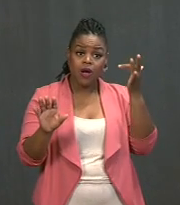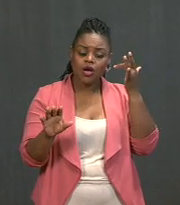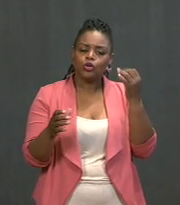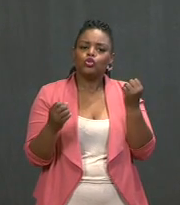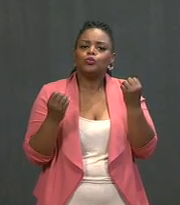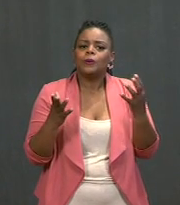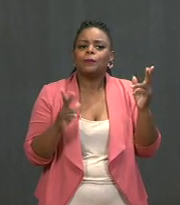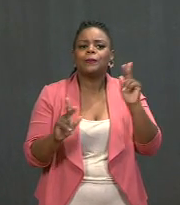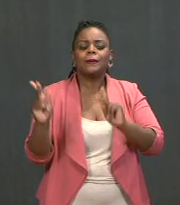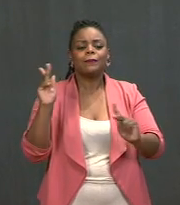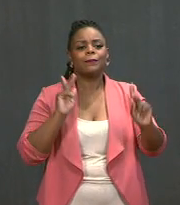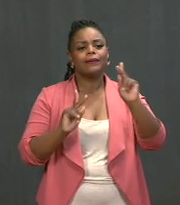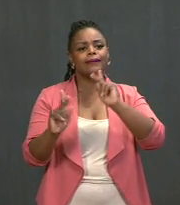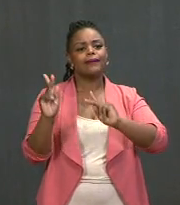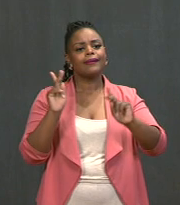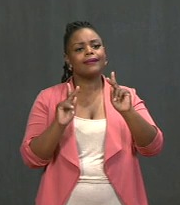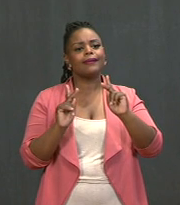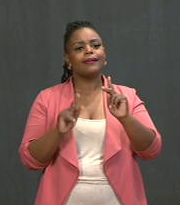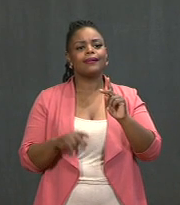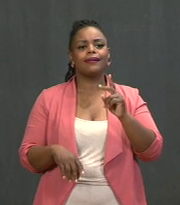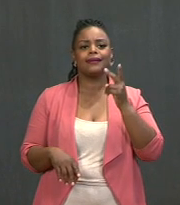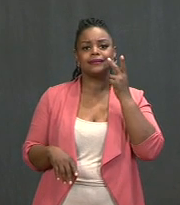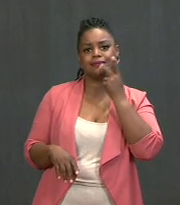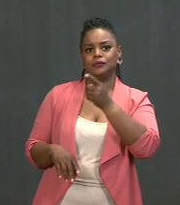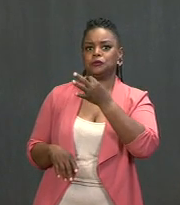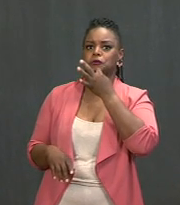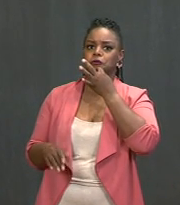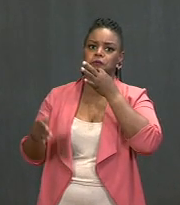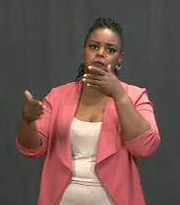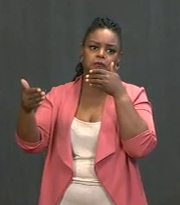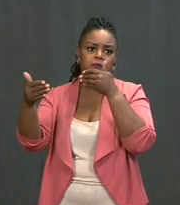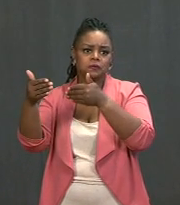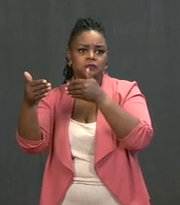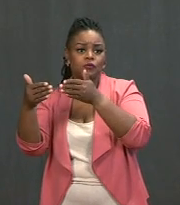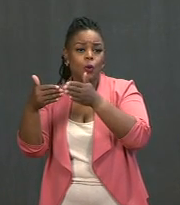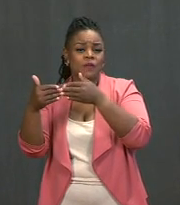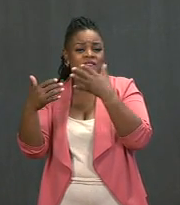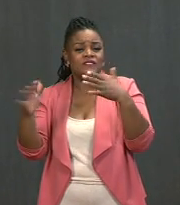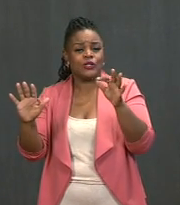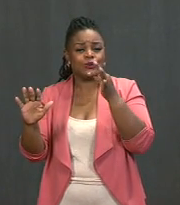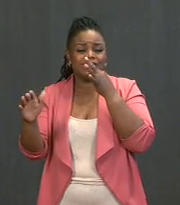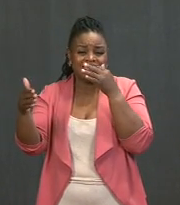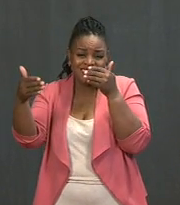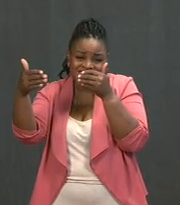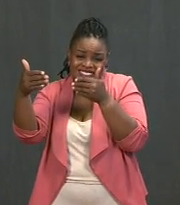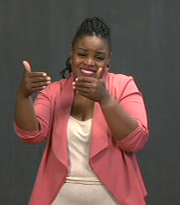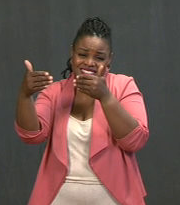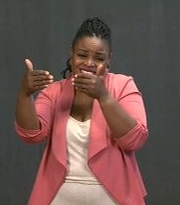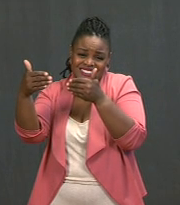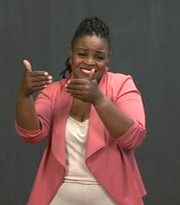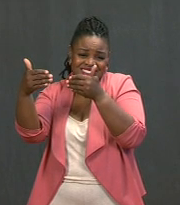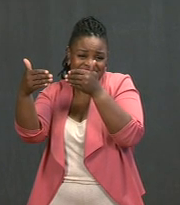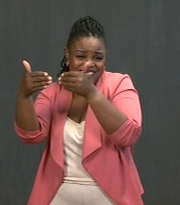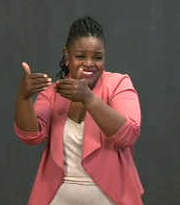who, seeing the end in sight, think we're at the finish line already. But let me be deadly earnest with you: